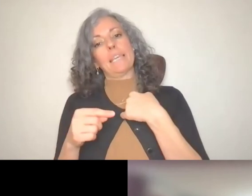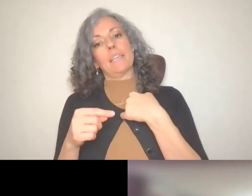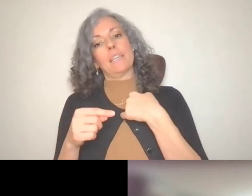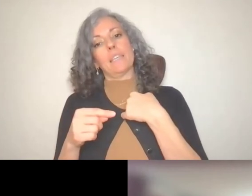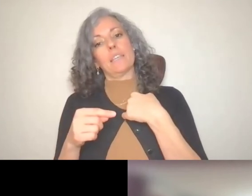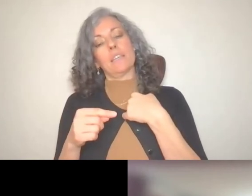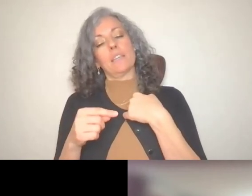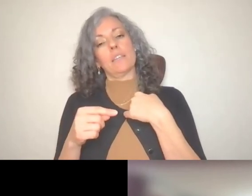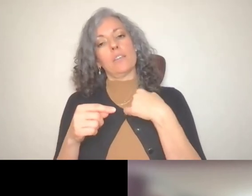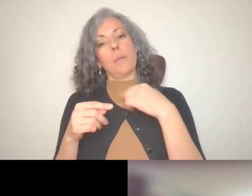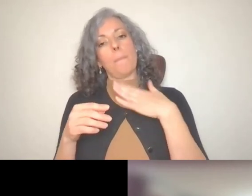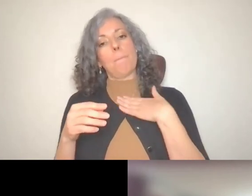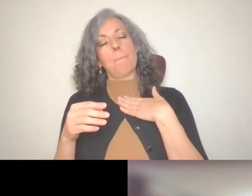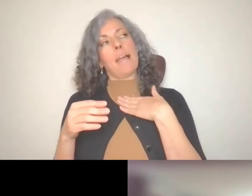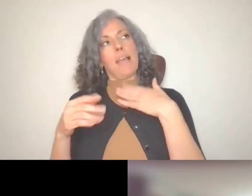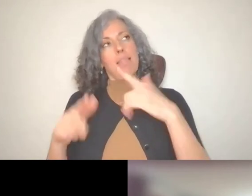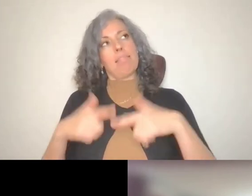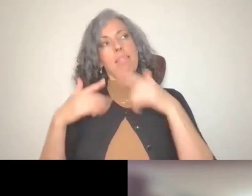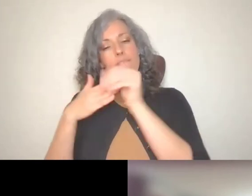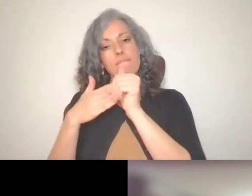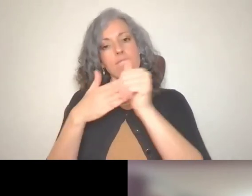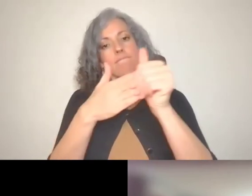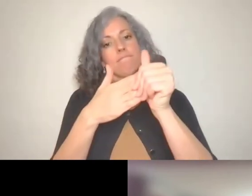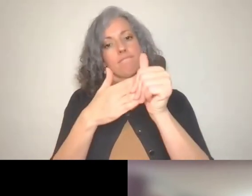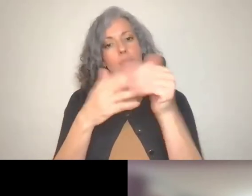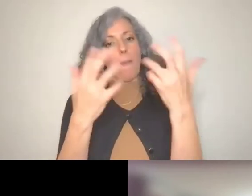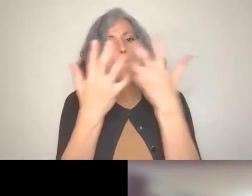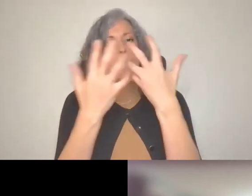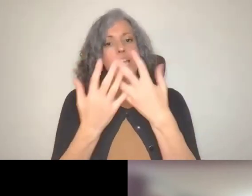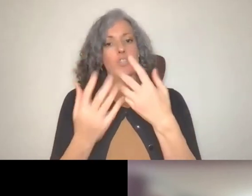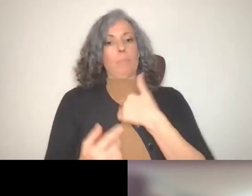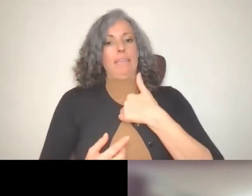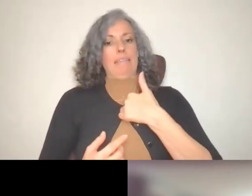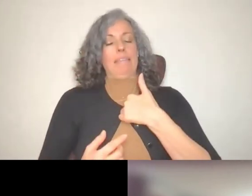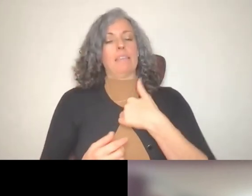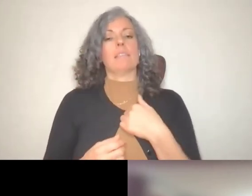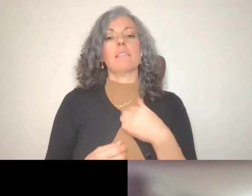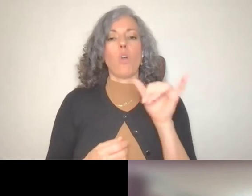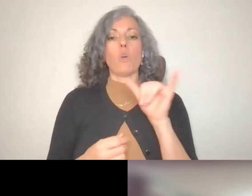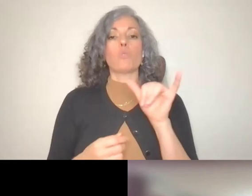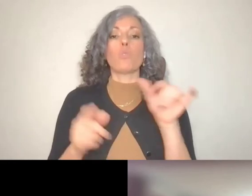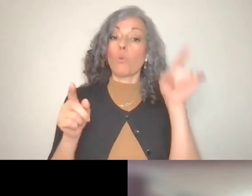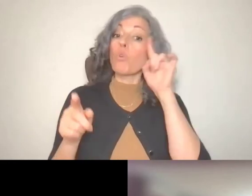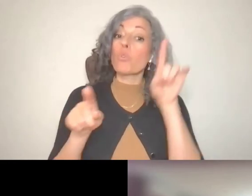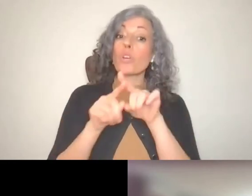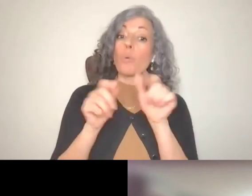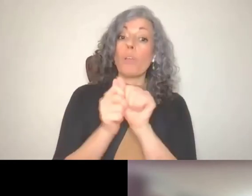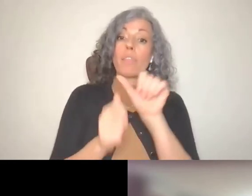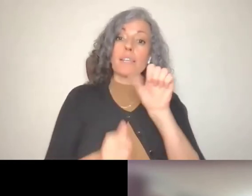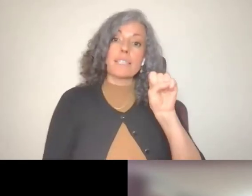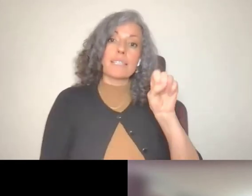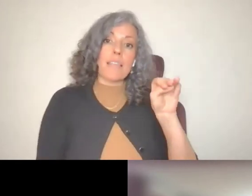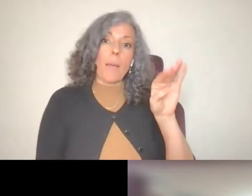life as I see fit. And I also agree with Simon but ABLE